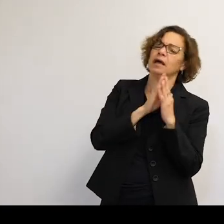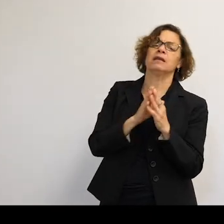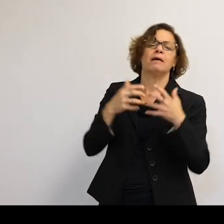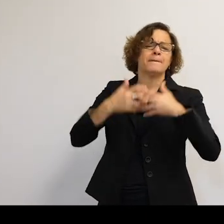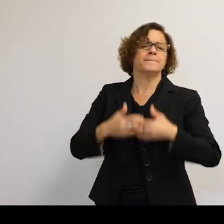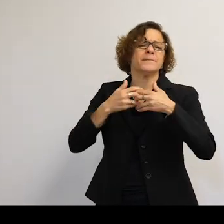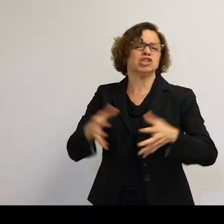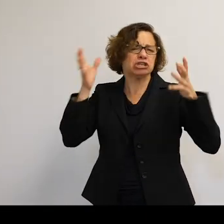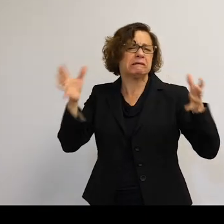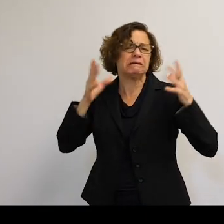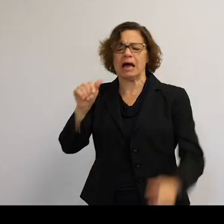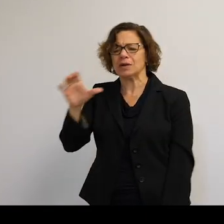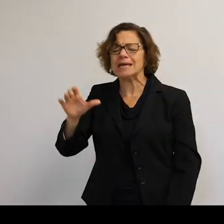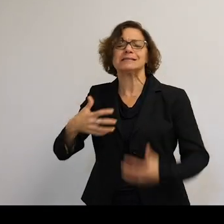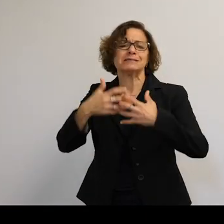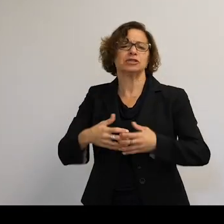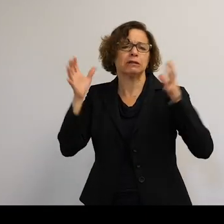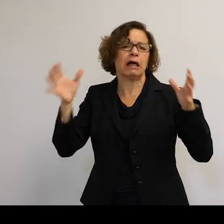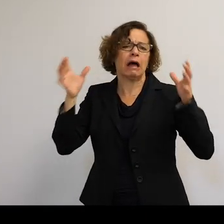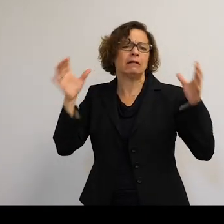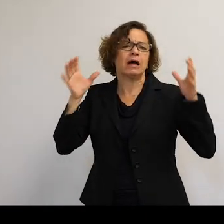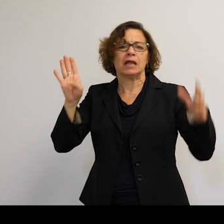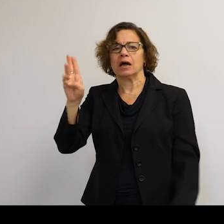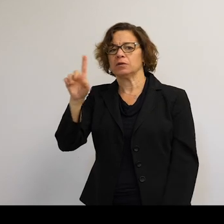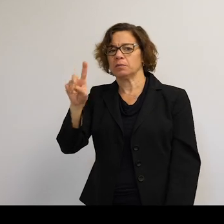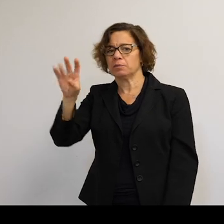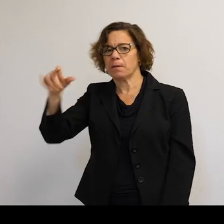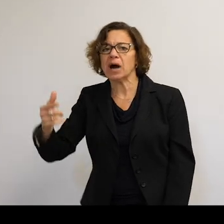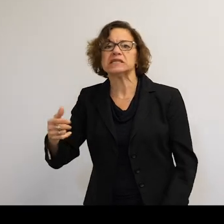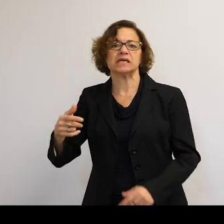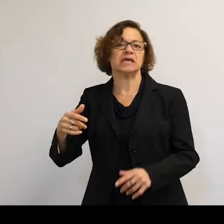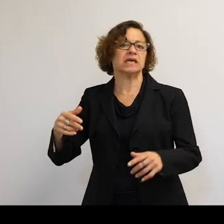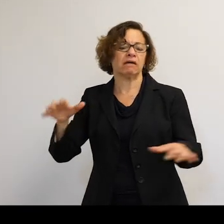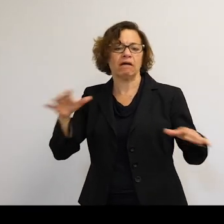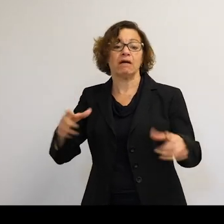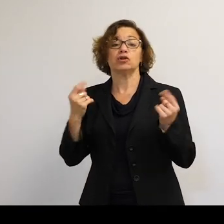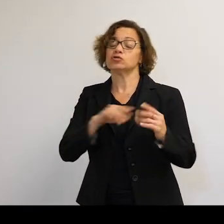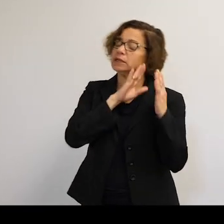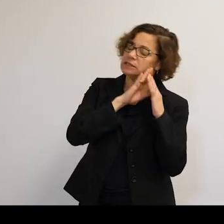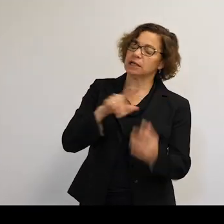keeping these astronauts alive is loud, also buzzing and grinding. But when he's trying get to sleep, he could hear pings--